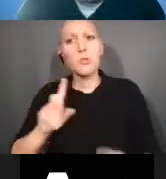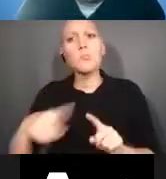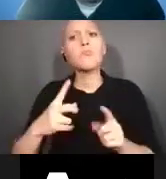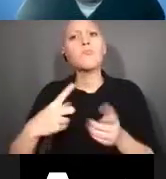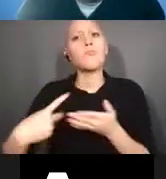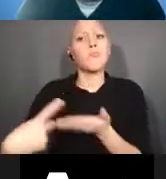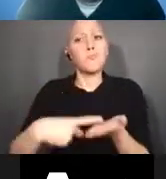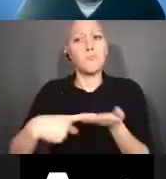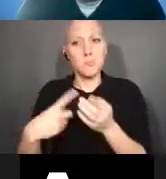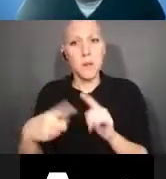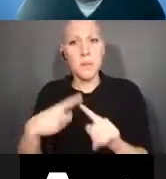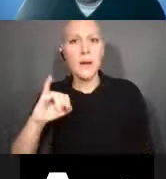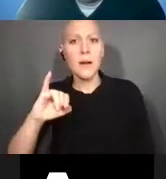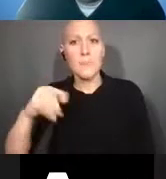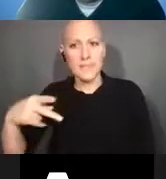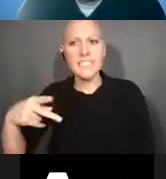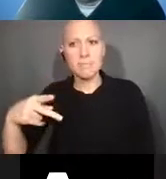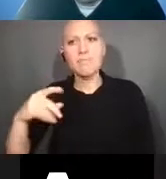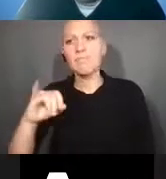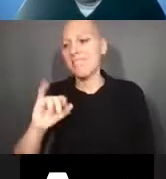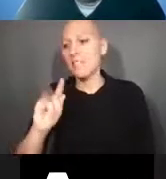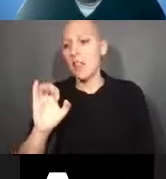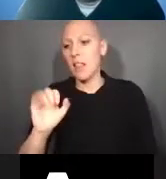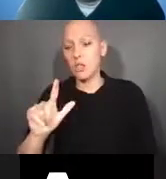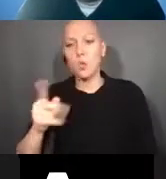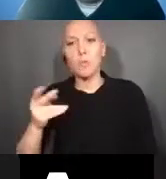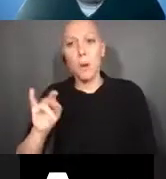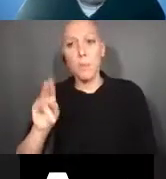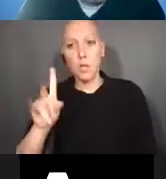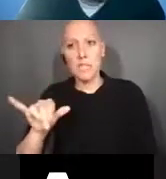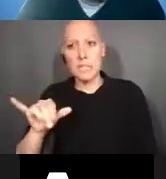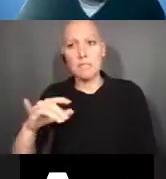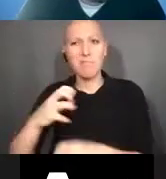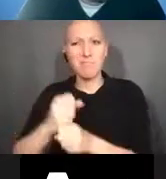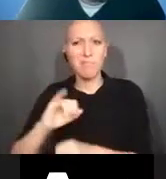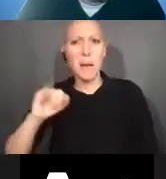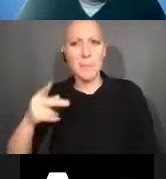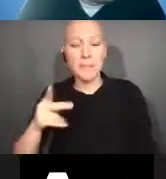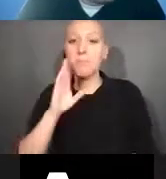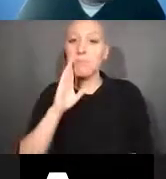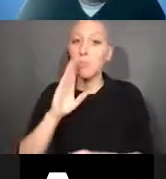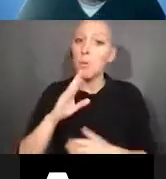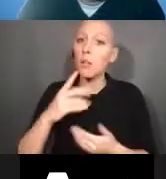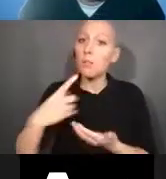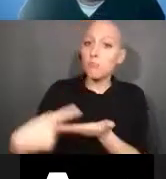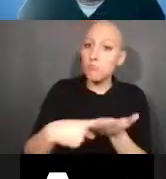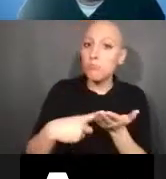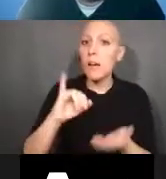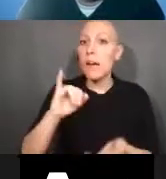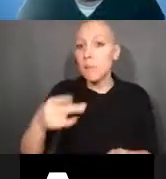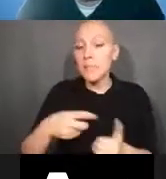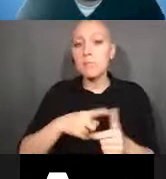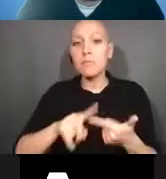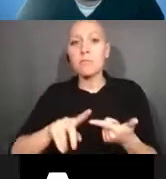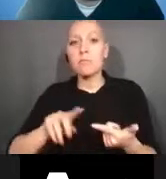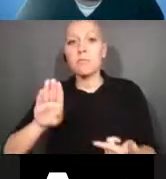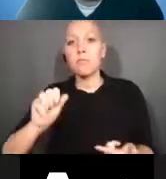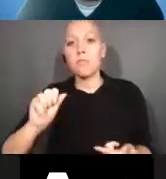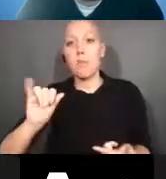and I'm going to answer your questions about intellectual property, Bayh-Dole Act, inventions, patents, reporting compliance and timelines